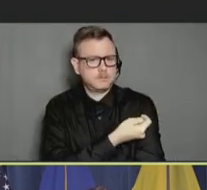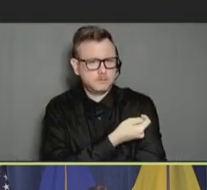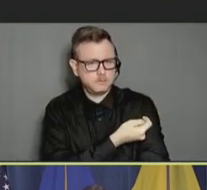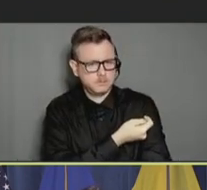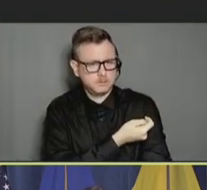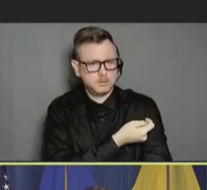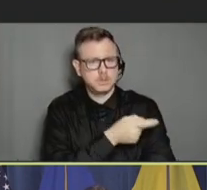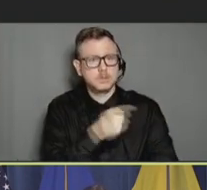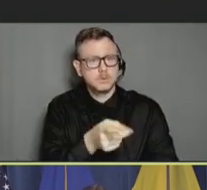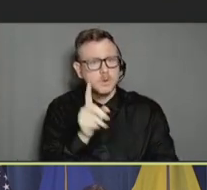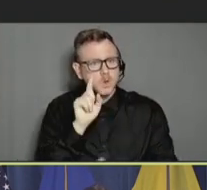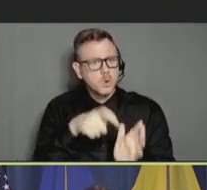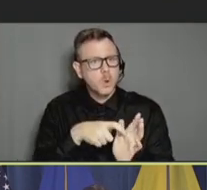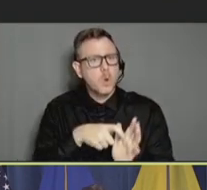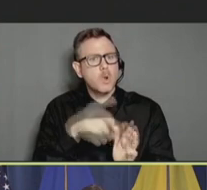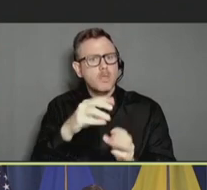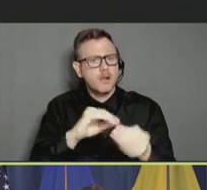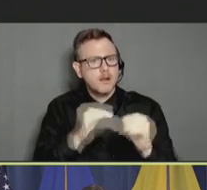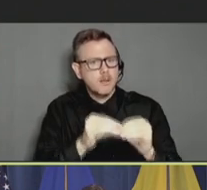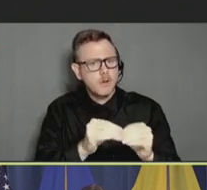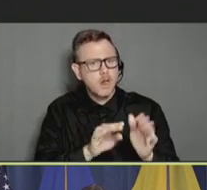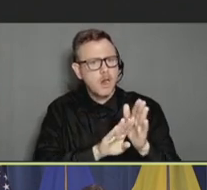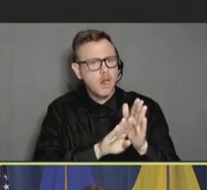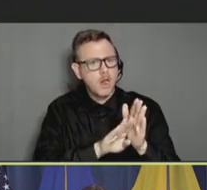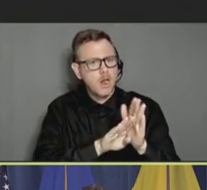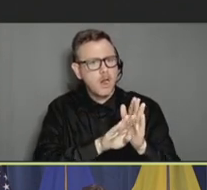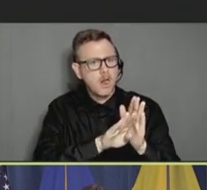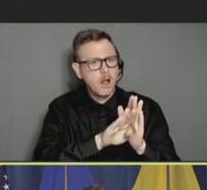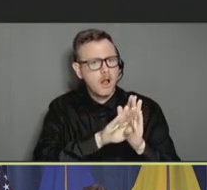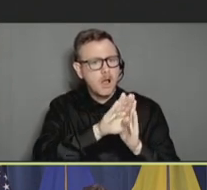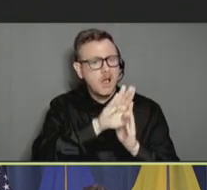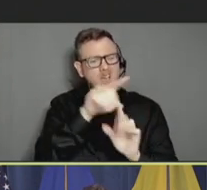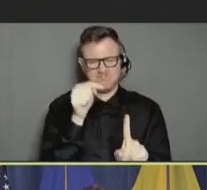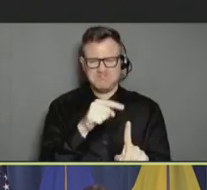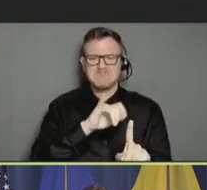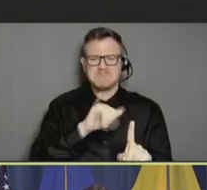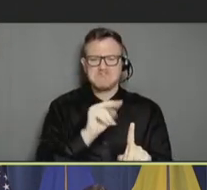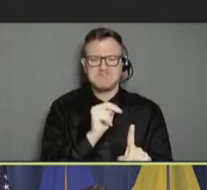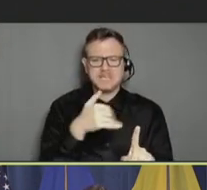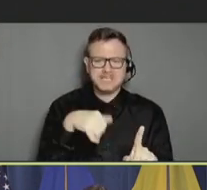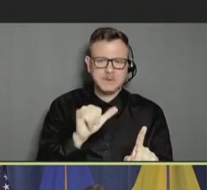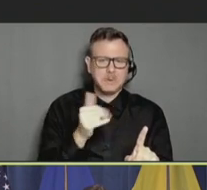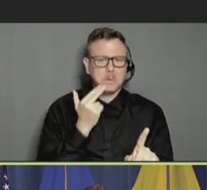day go up. And, you know, this was in January, so we were still vaccinating only healthcare